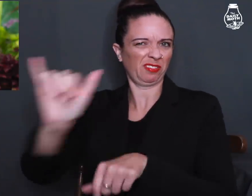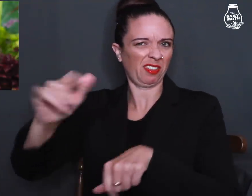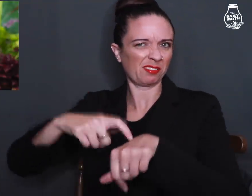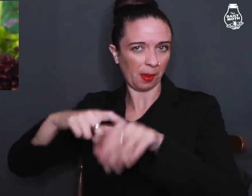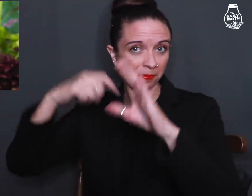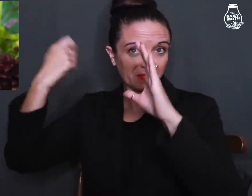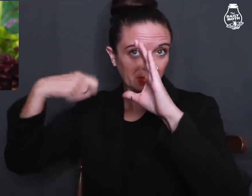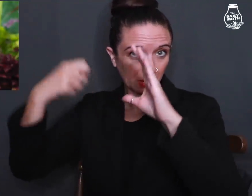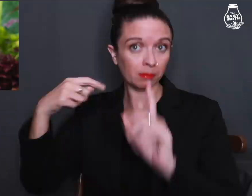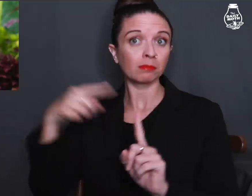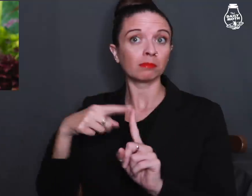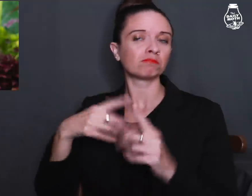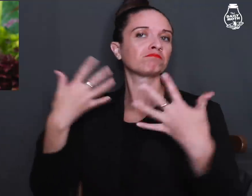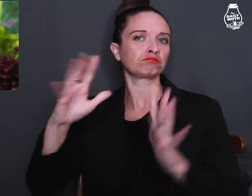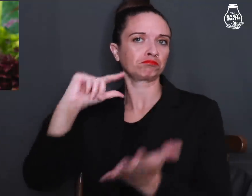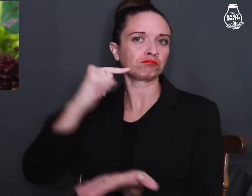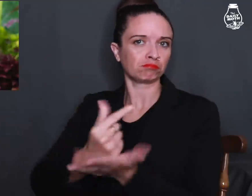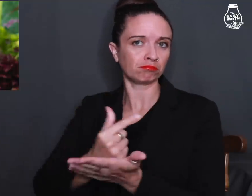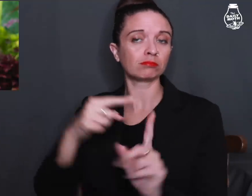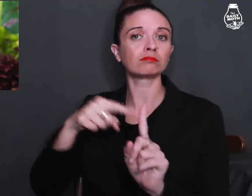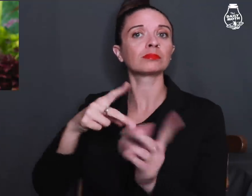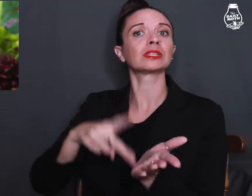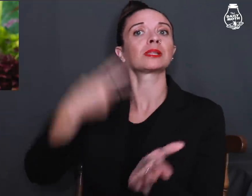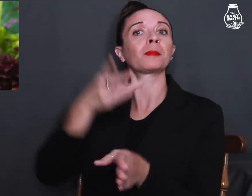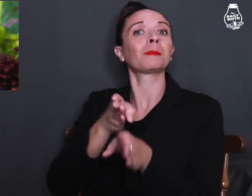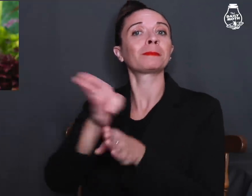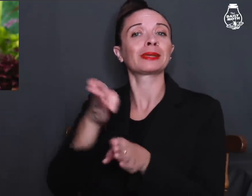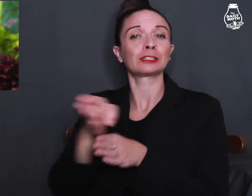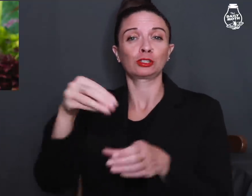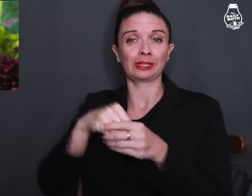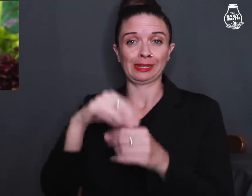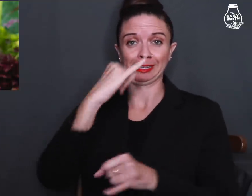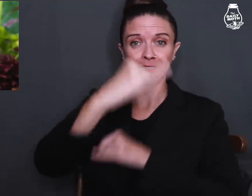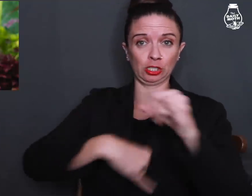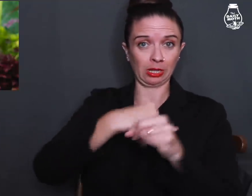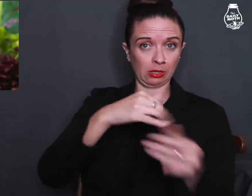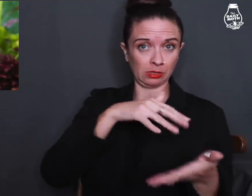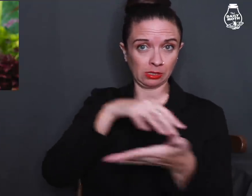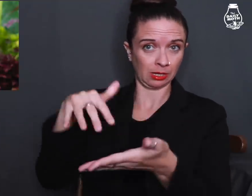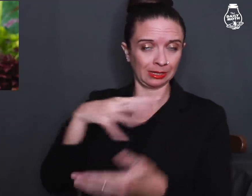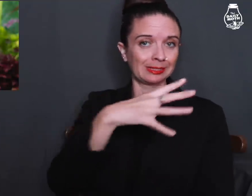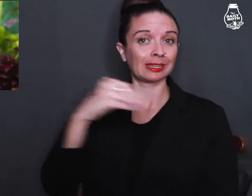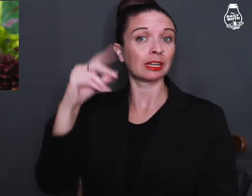during the time of filming and has graduated. She double majored in International Studies